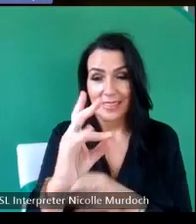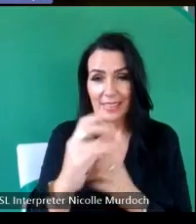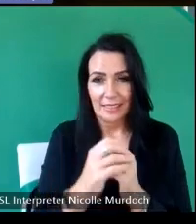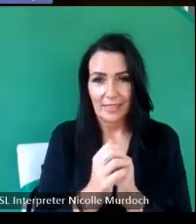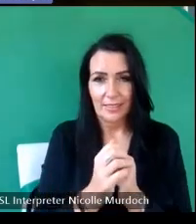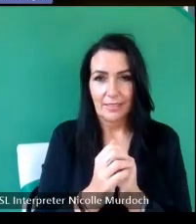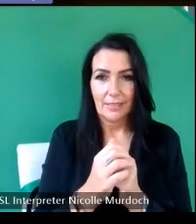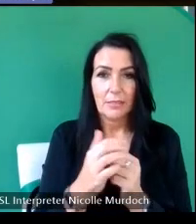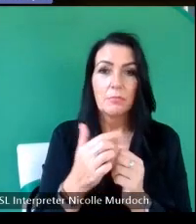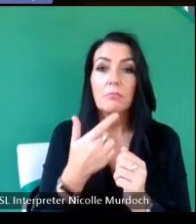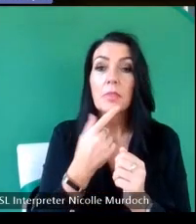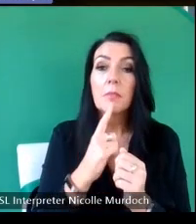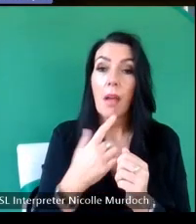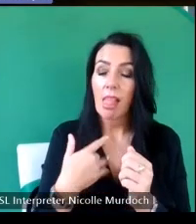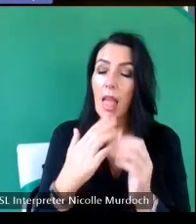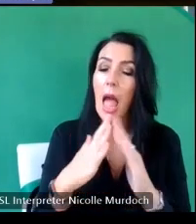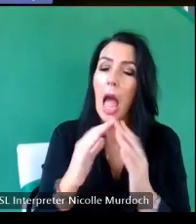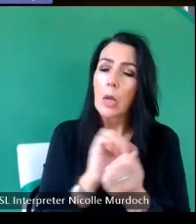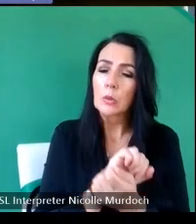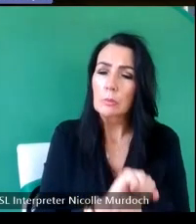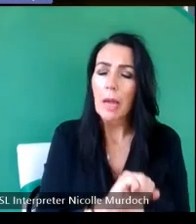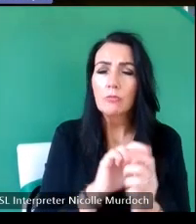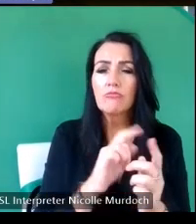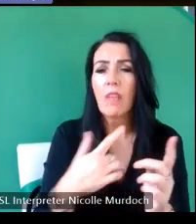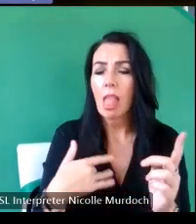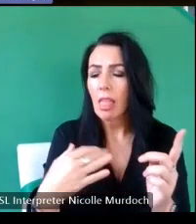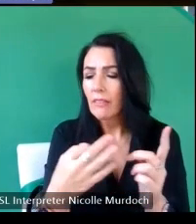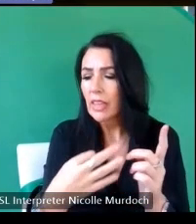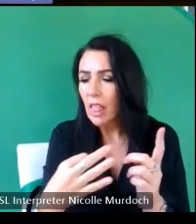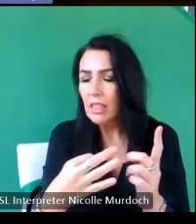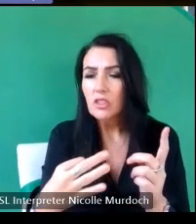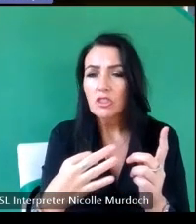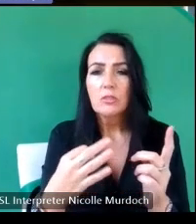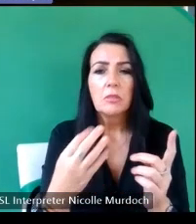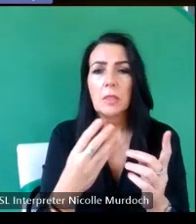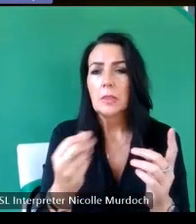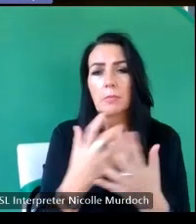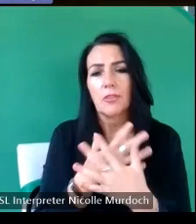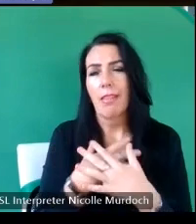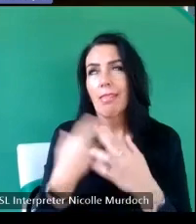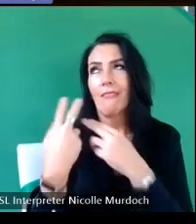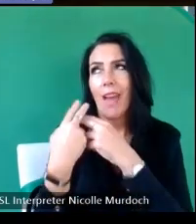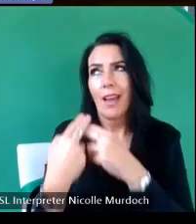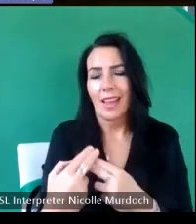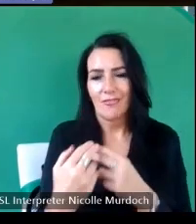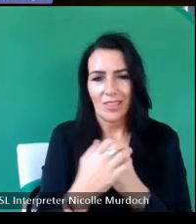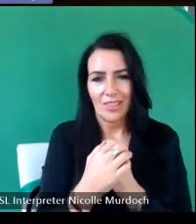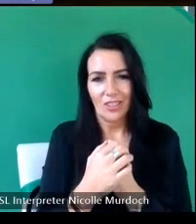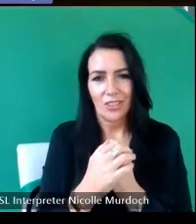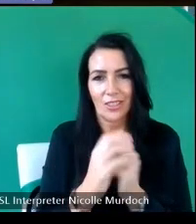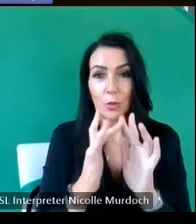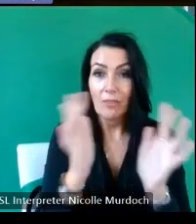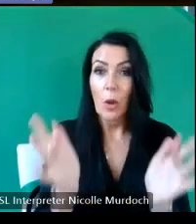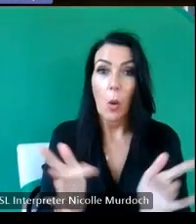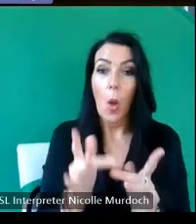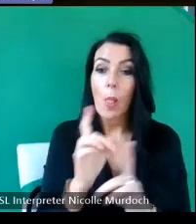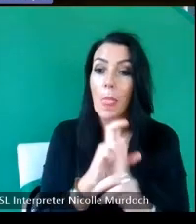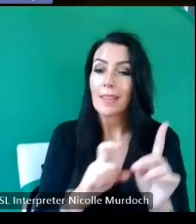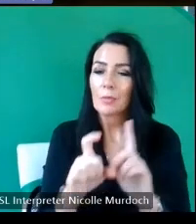who are houseb for a variety of reasons and some of them are just Heritage loving people so we've created this online community of people who just love Heritage but we're trying to make